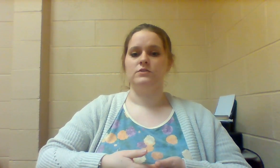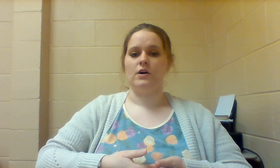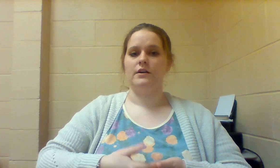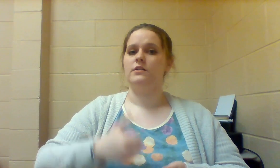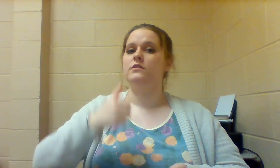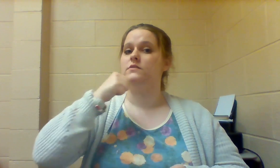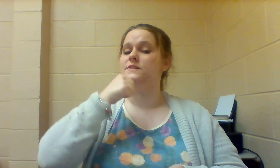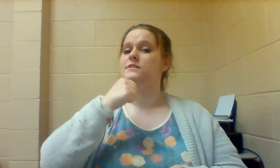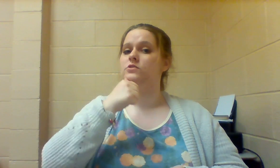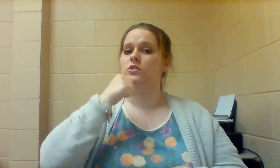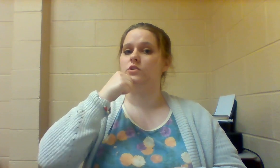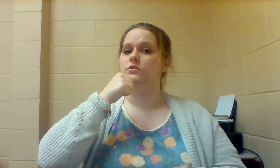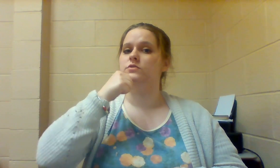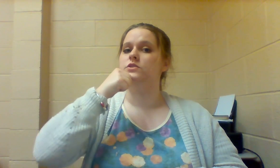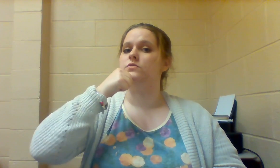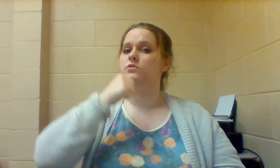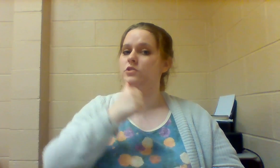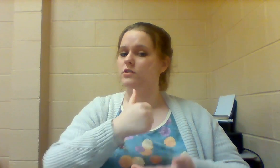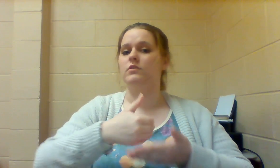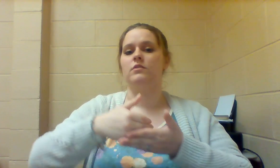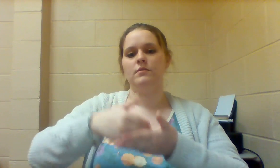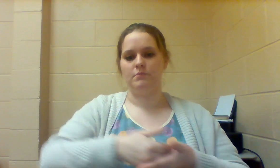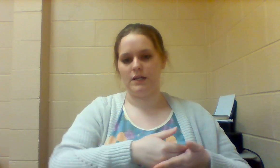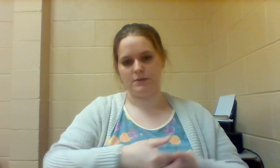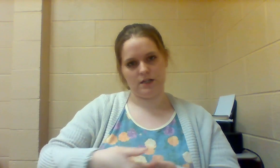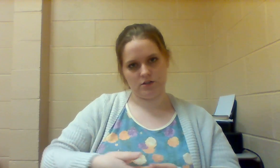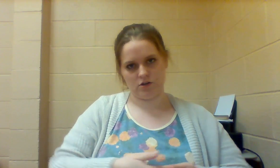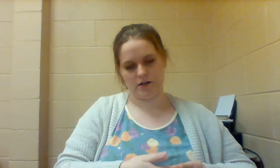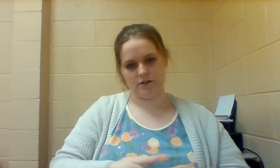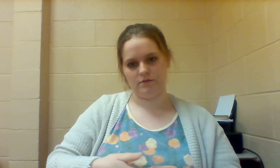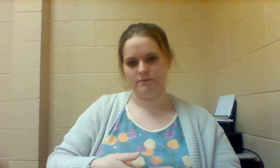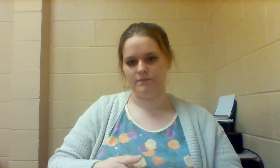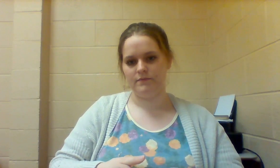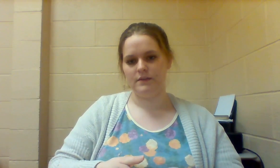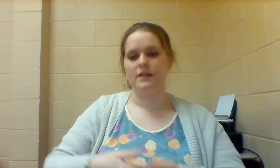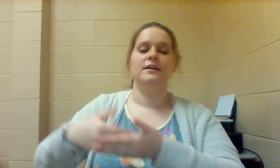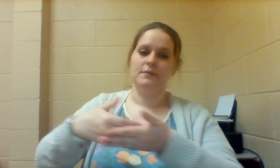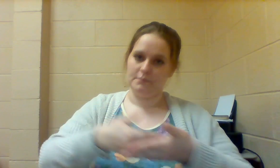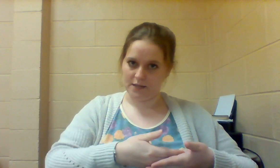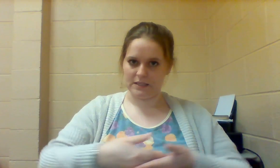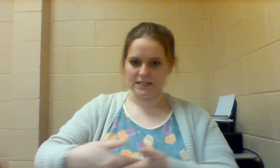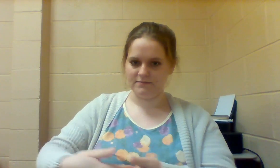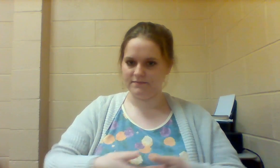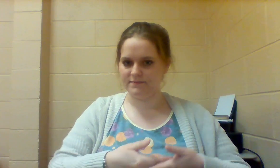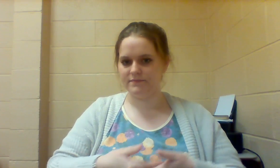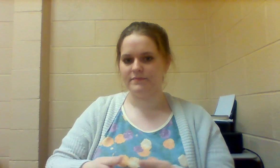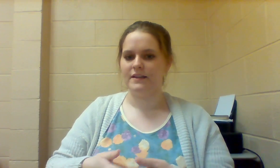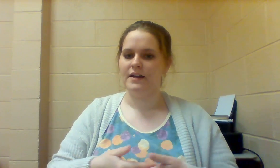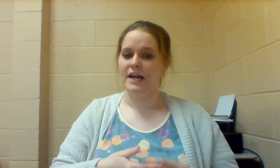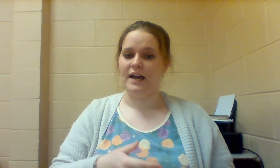DAUGHTER this is GIRL so GIRL-BABY DAUGHTER BABY